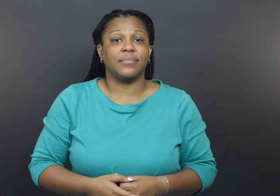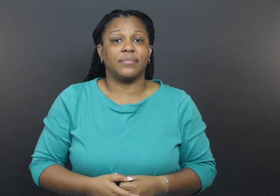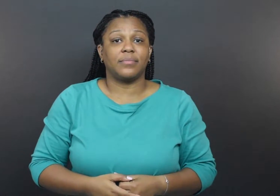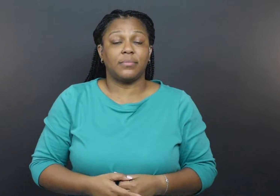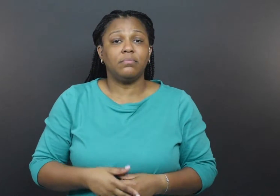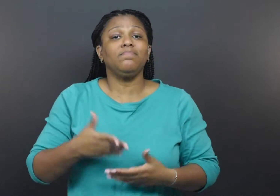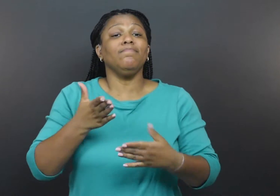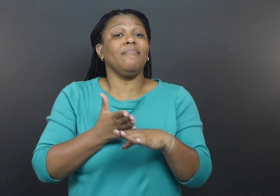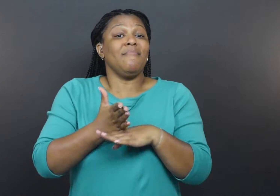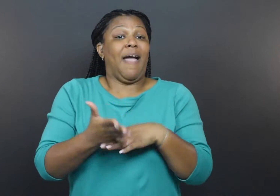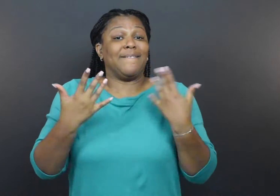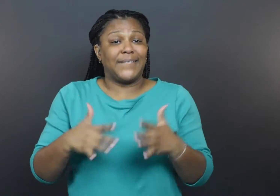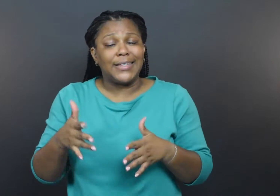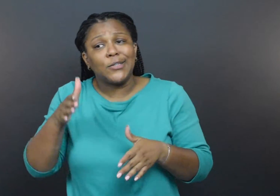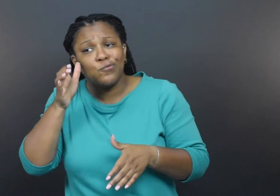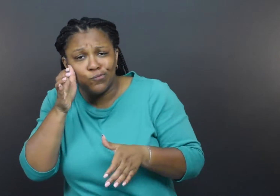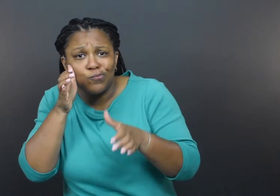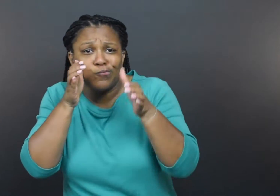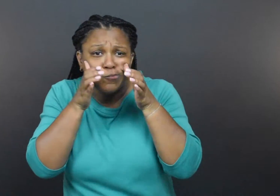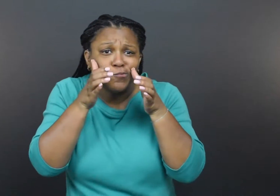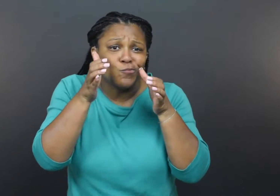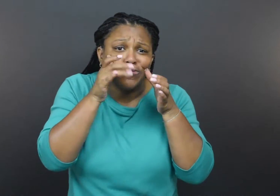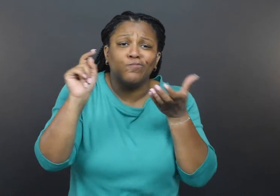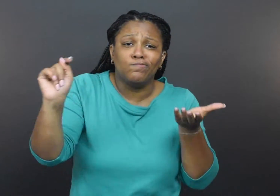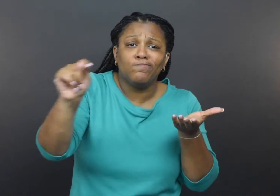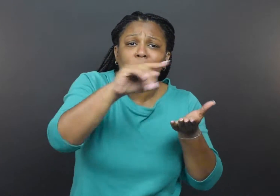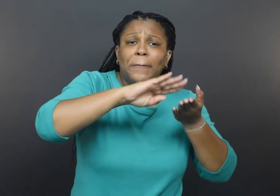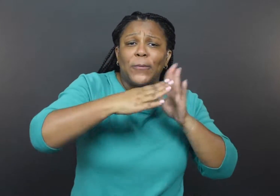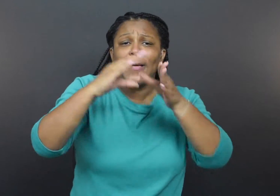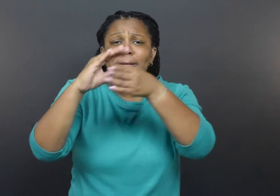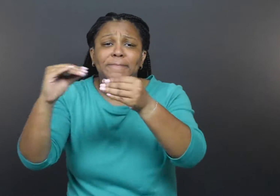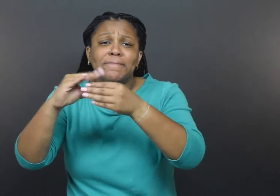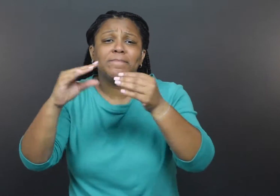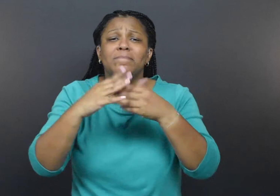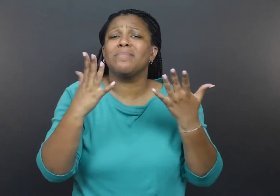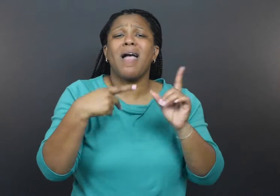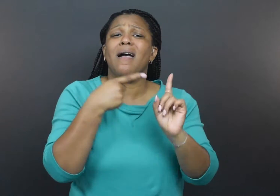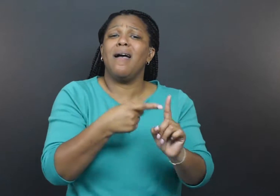After hearing about the availability of high-quality masks, Mahoehney said,